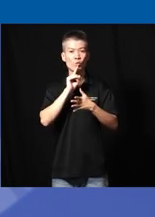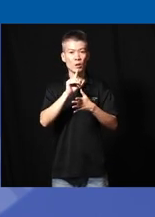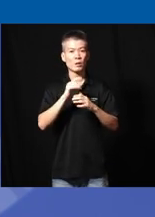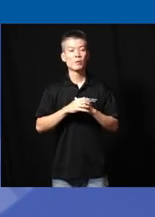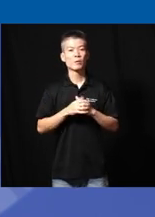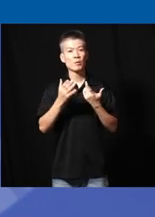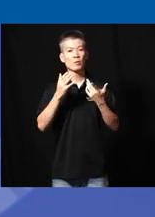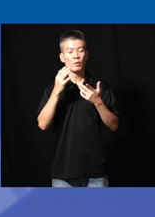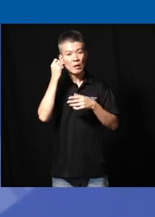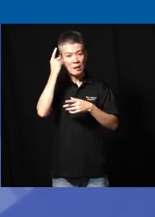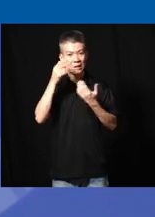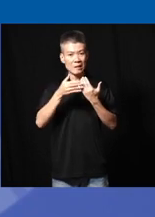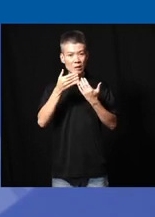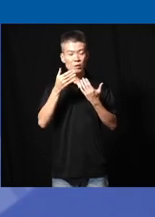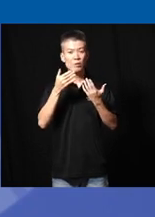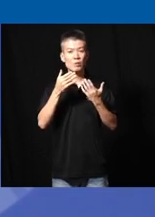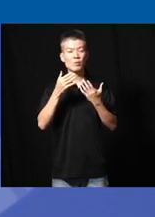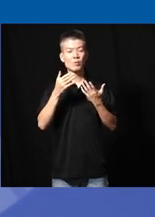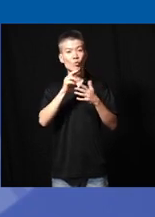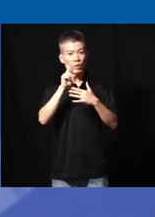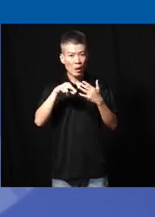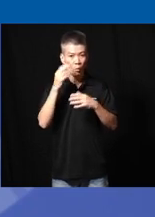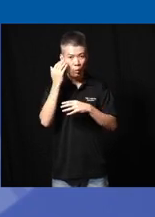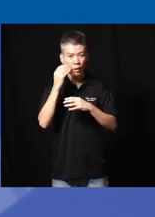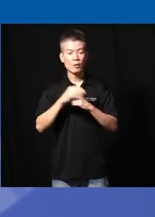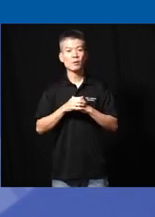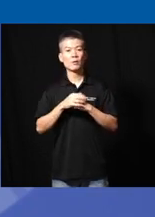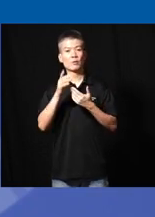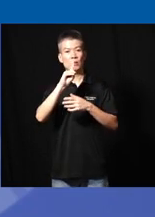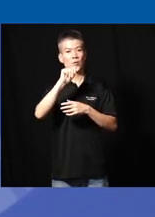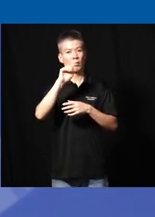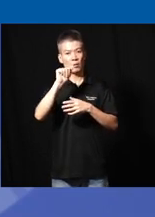um comprehensive result through because of the the data collection and stuff that use